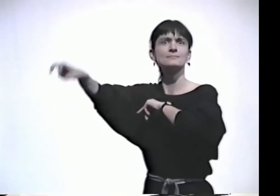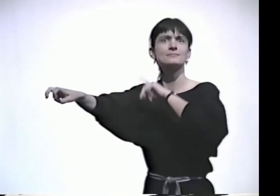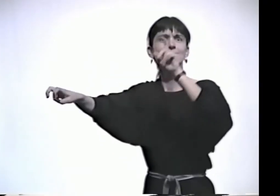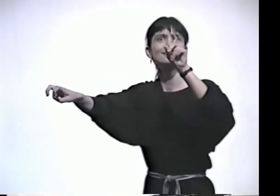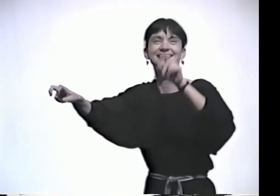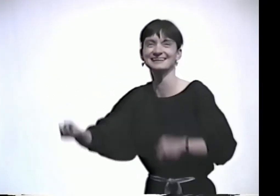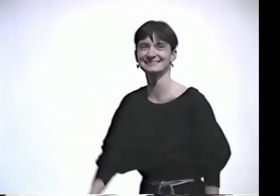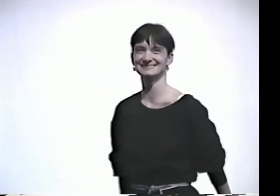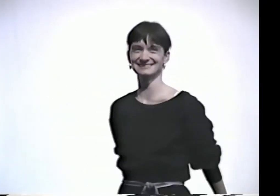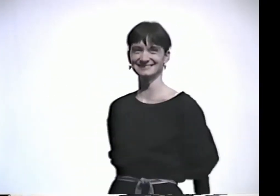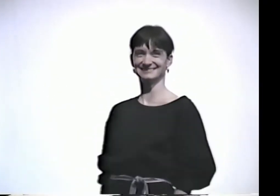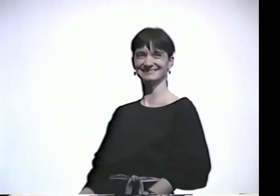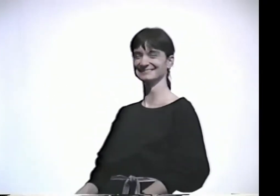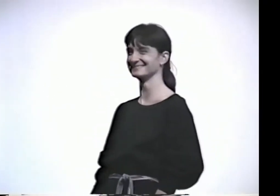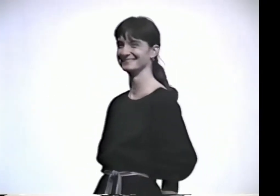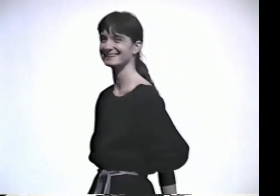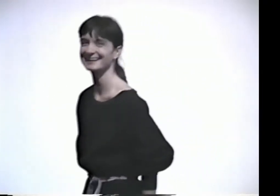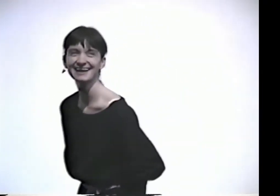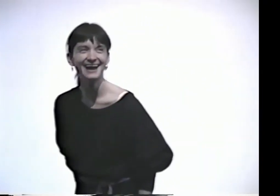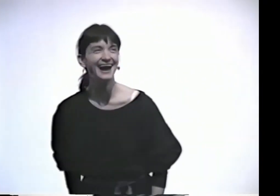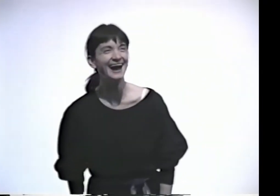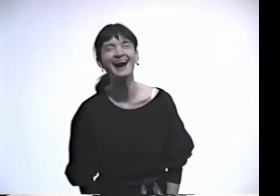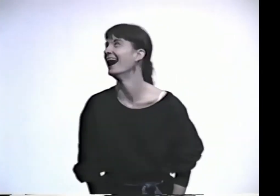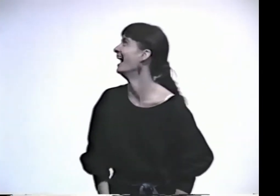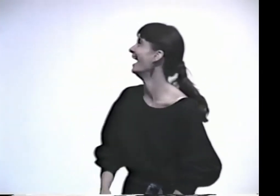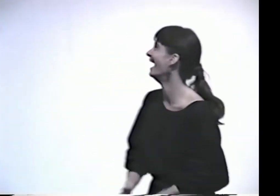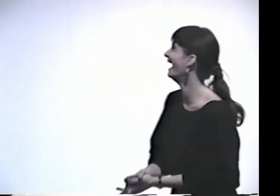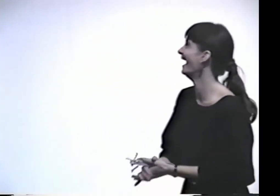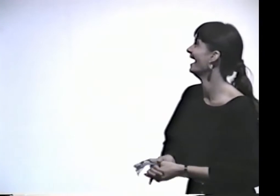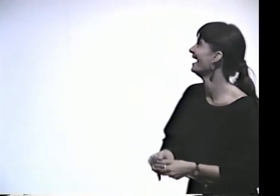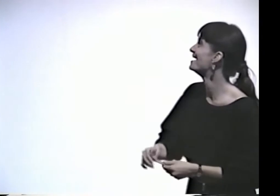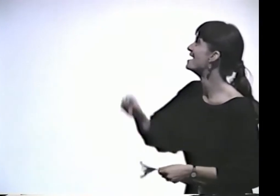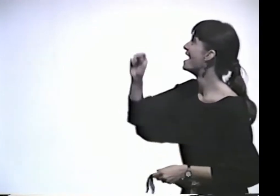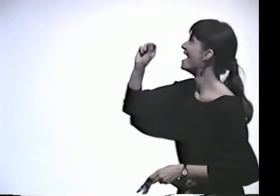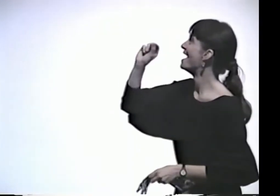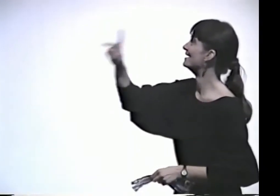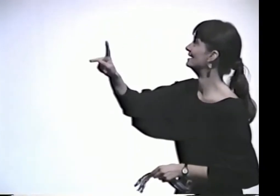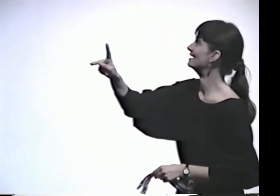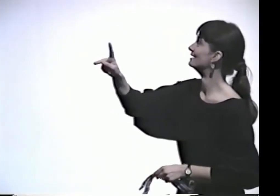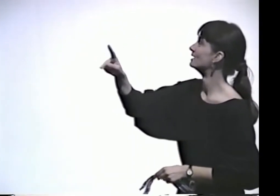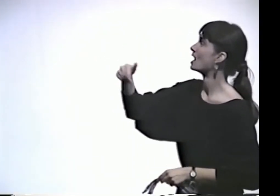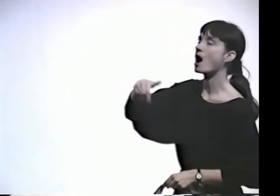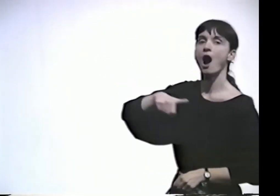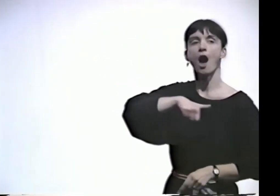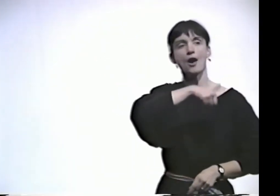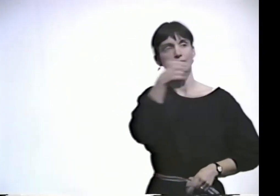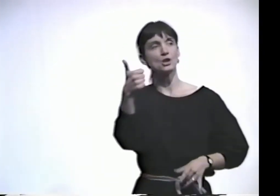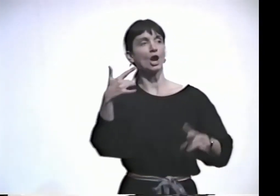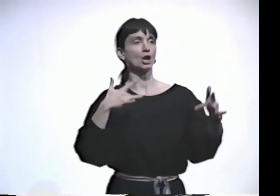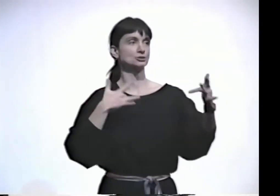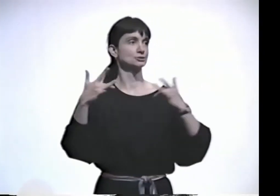HA HA HA! CAN-- CAN I JUMP ON? CAN I GO ON NOW?